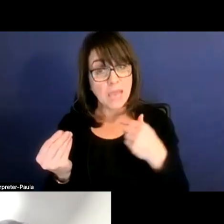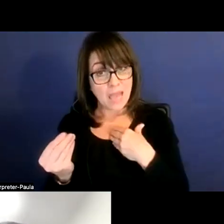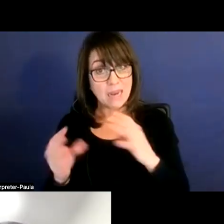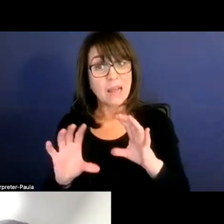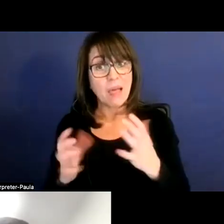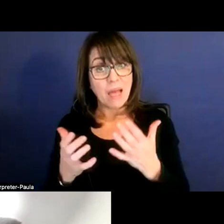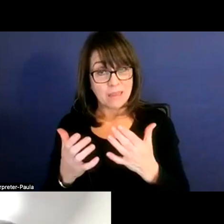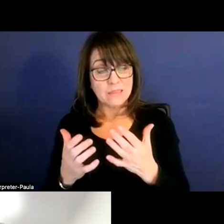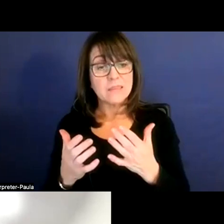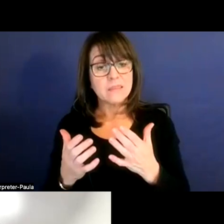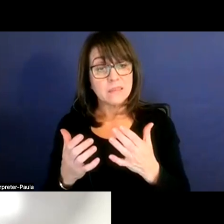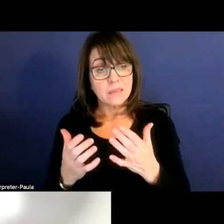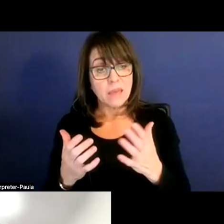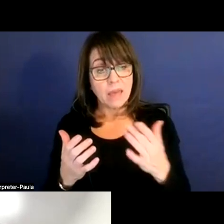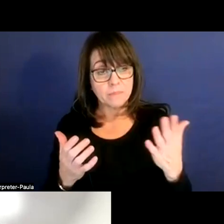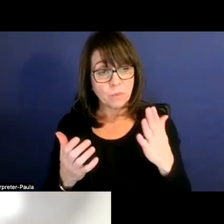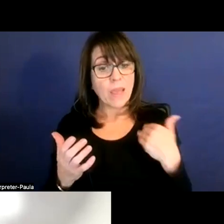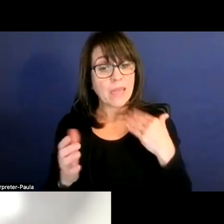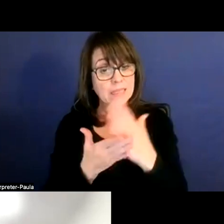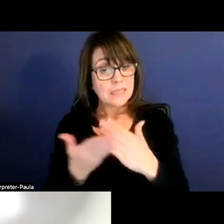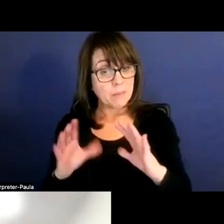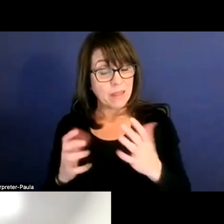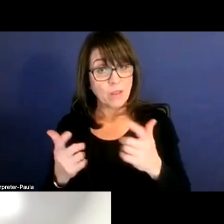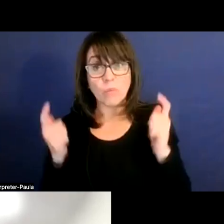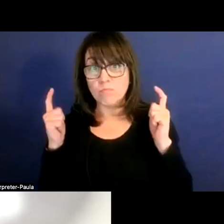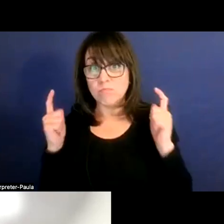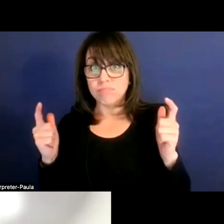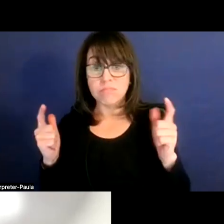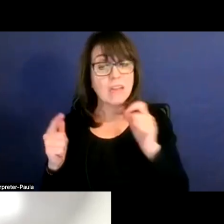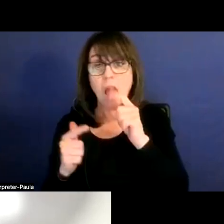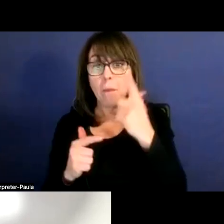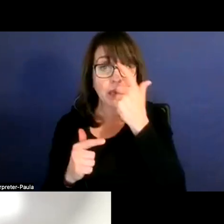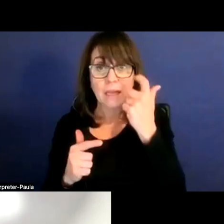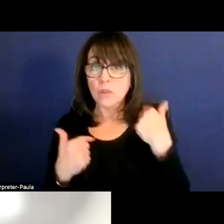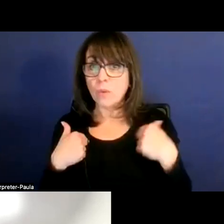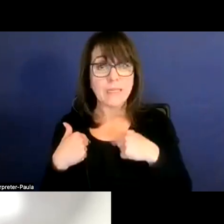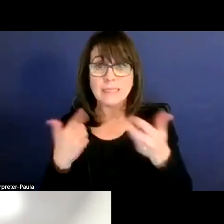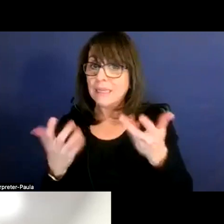we had some classes where they were large, not because we didn't wanna hire more teachers,